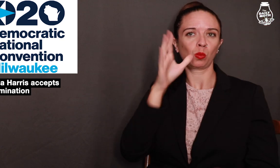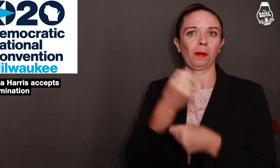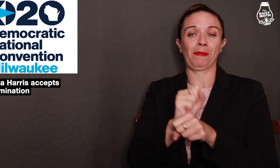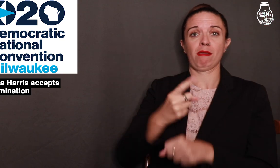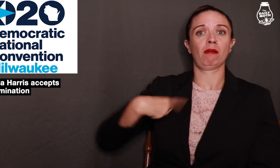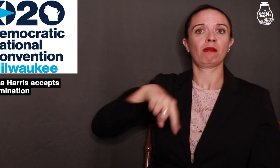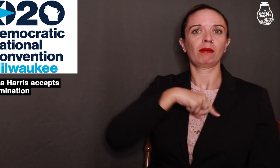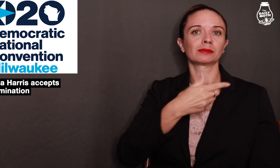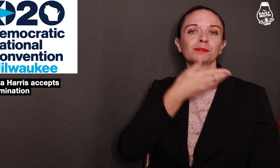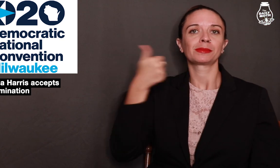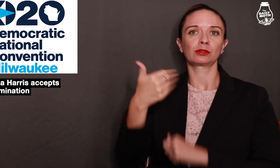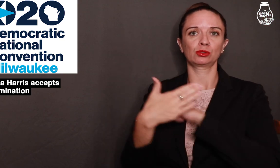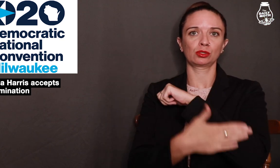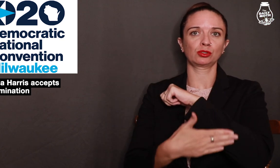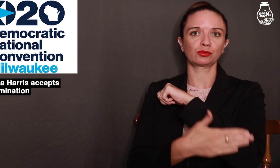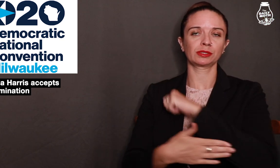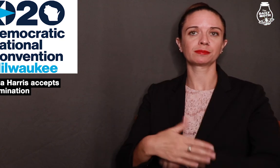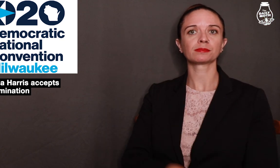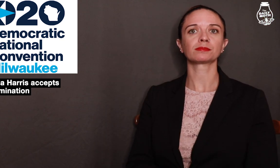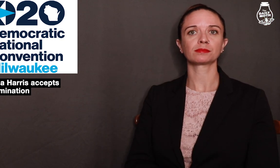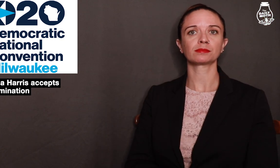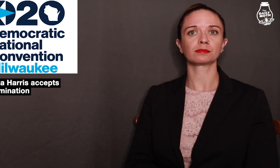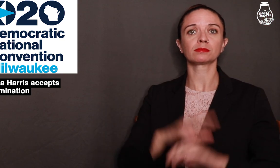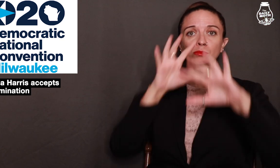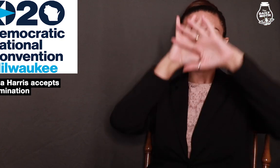will make us a better country.